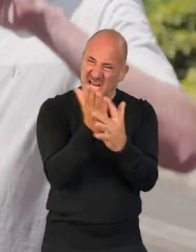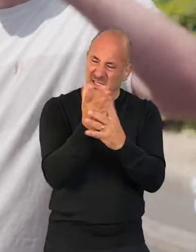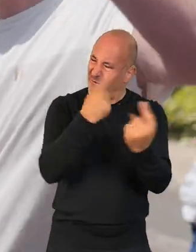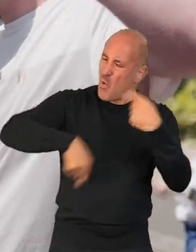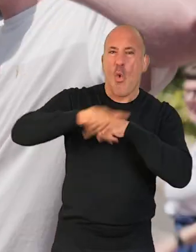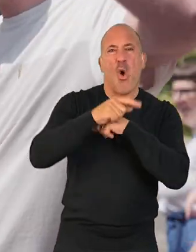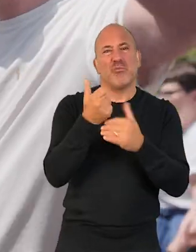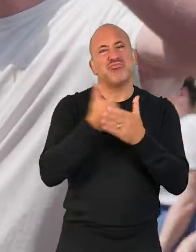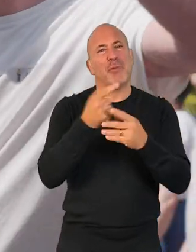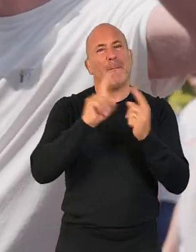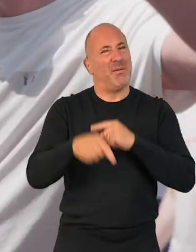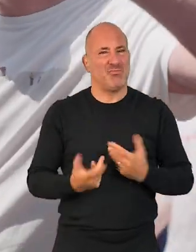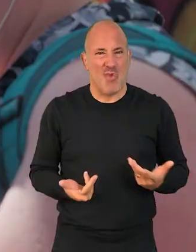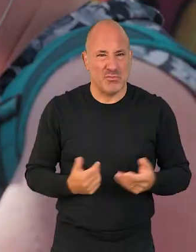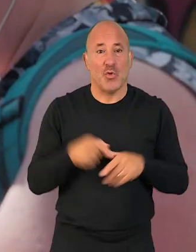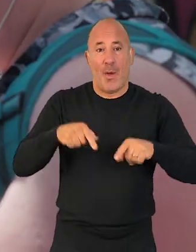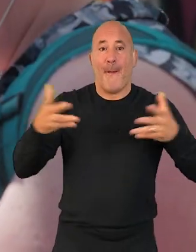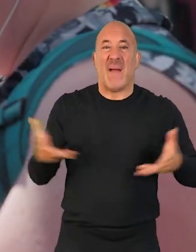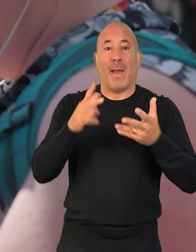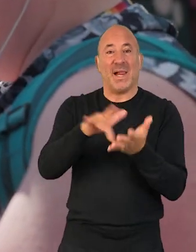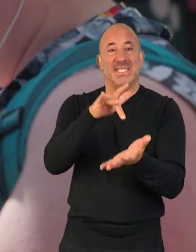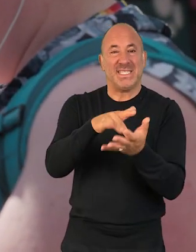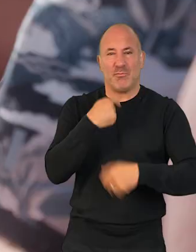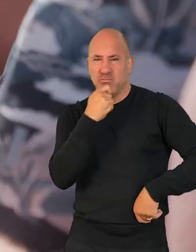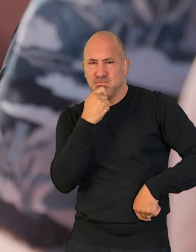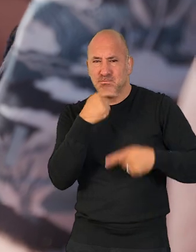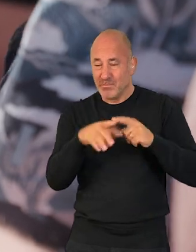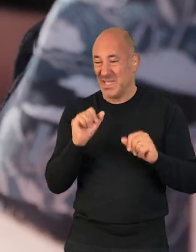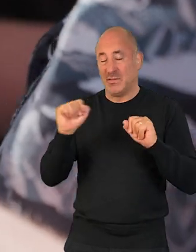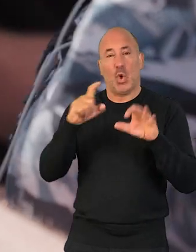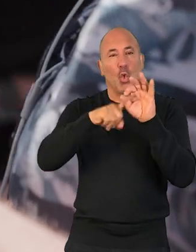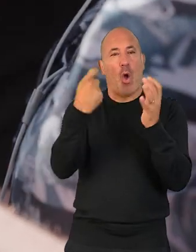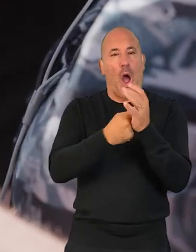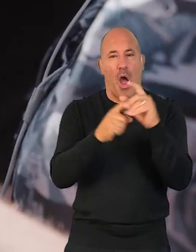for the average Joe walking down the street. For Playable City, we wanted to do something where the user